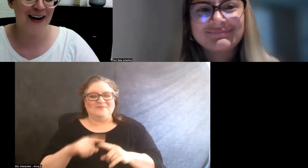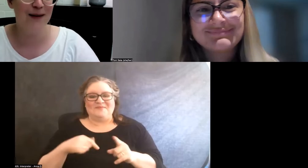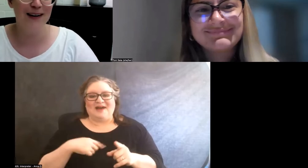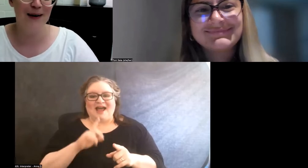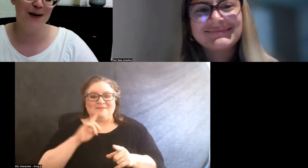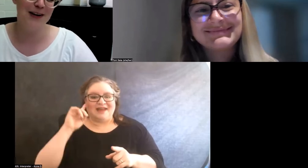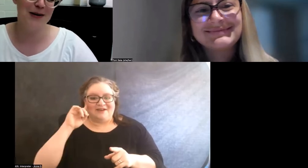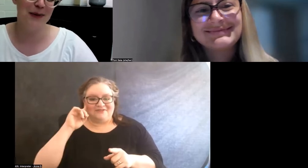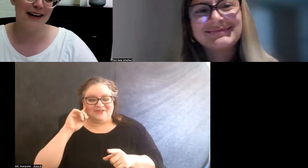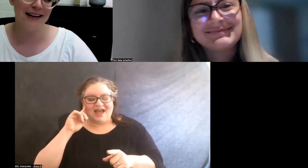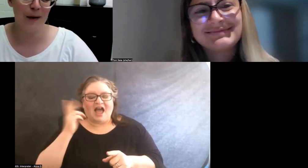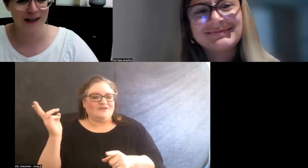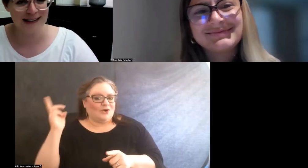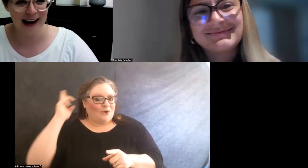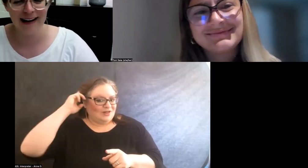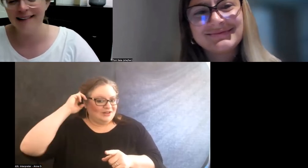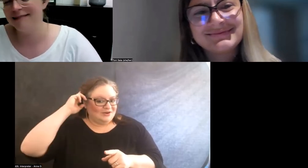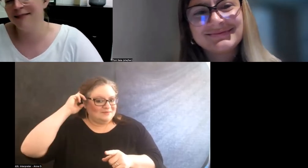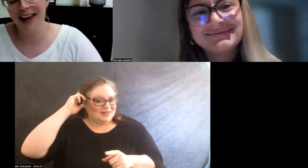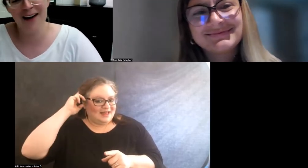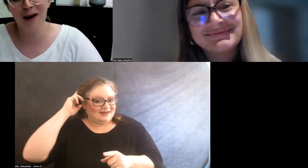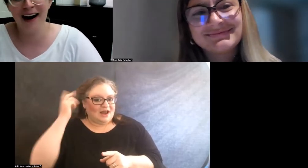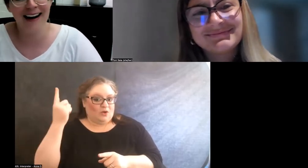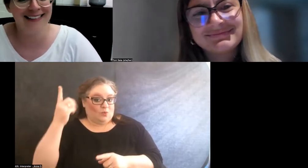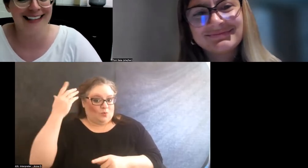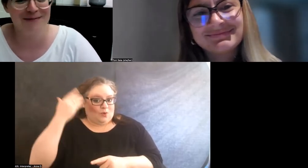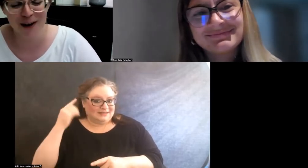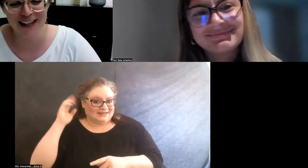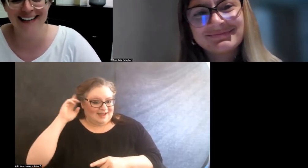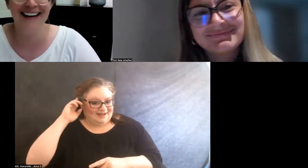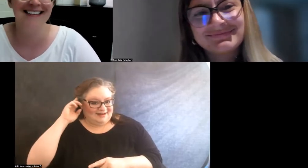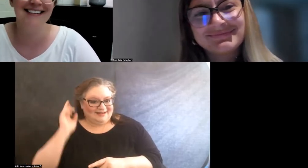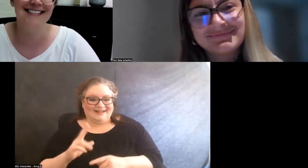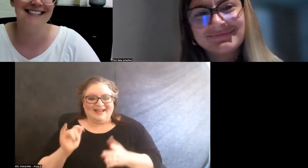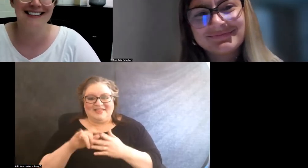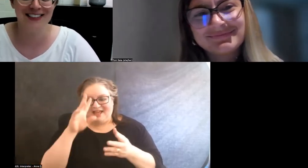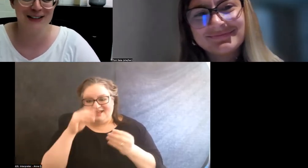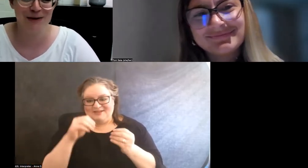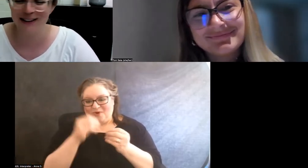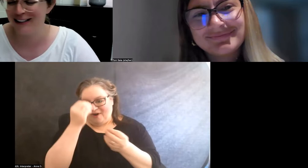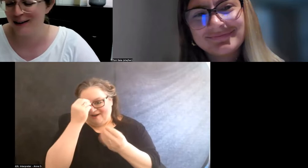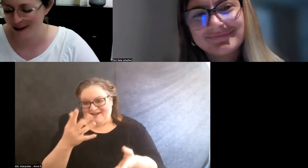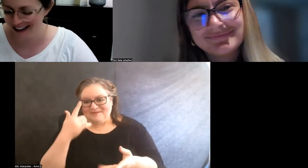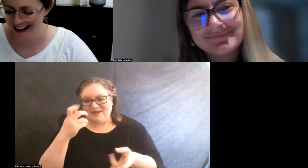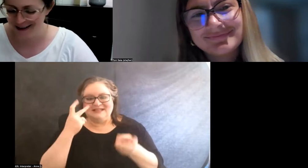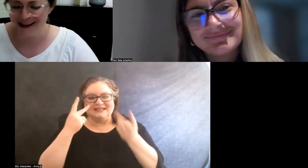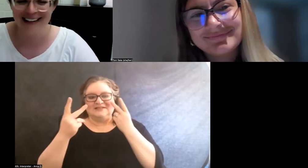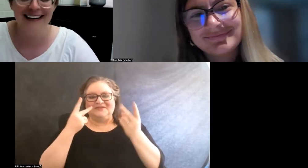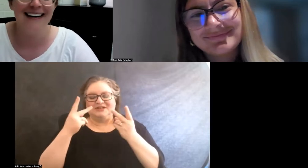I wear a cochlear implant on one side. FYI, that's more intel. 'cause it's a visual description element.